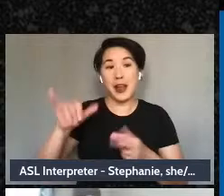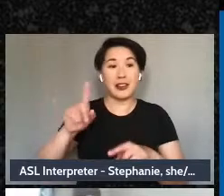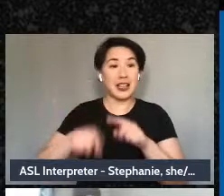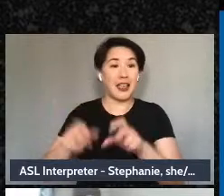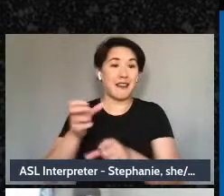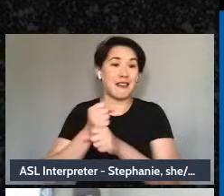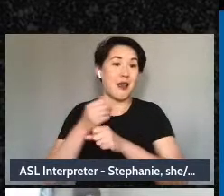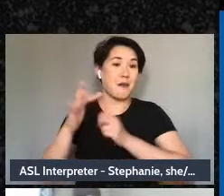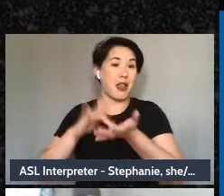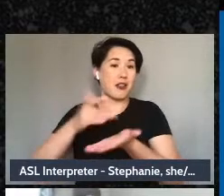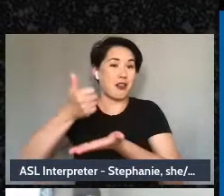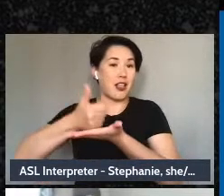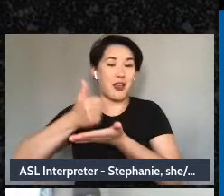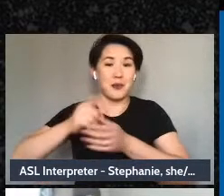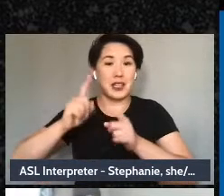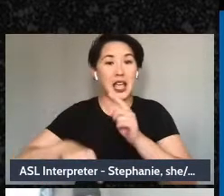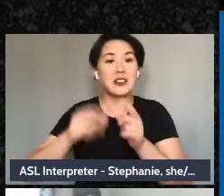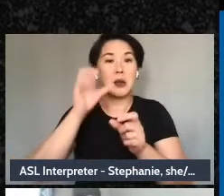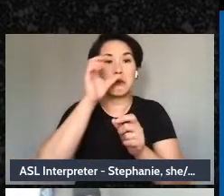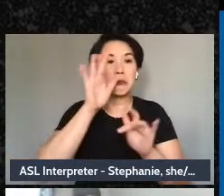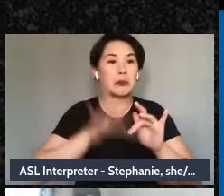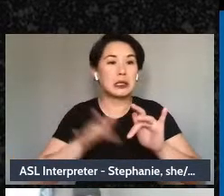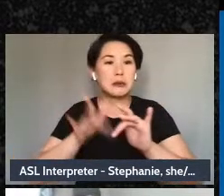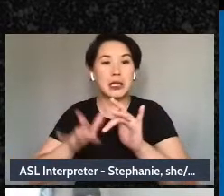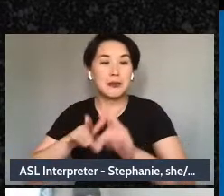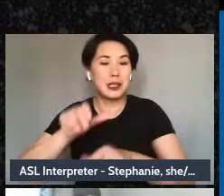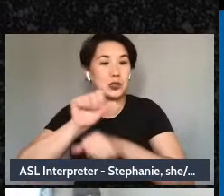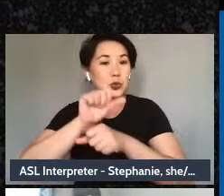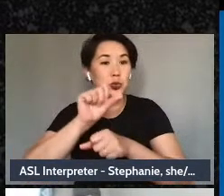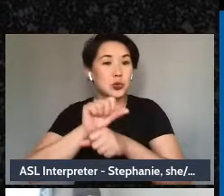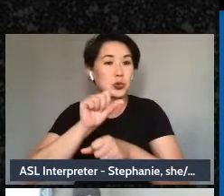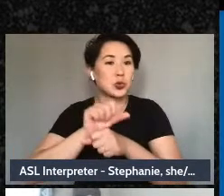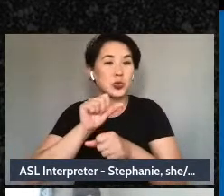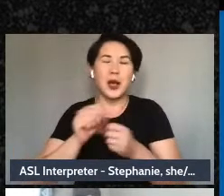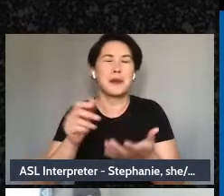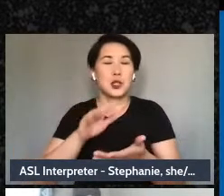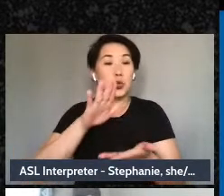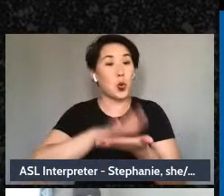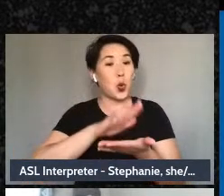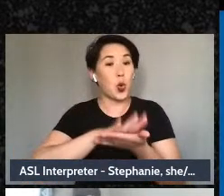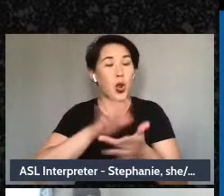she missed school so much that she dropped out of high school. This made Mary very lonely and